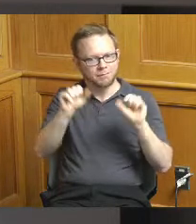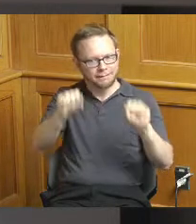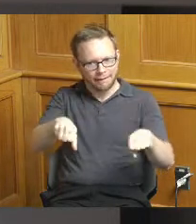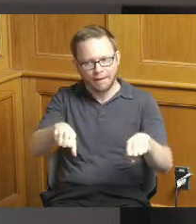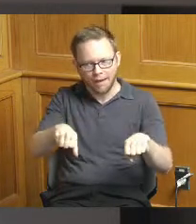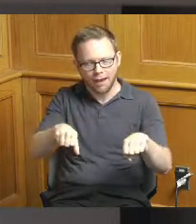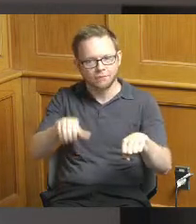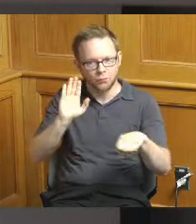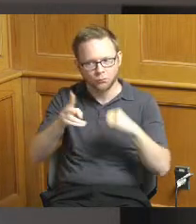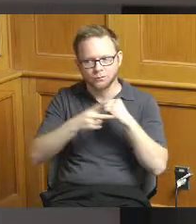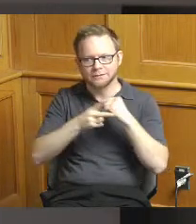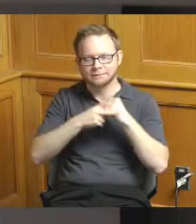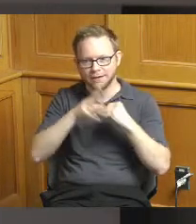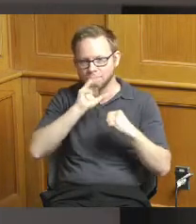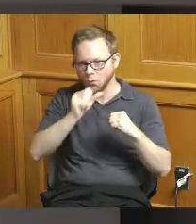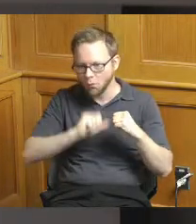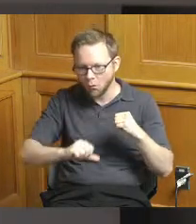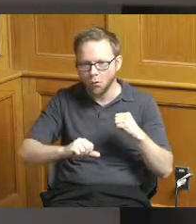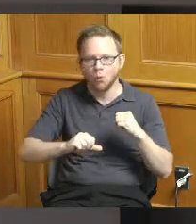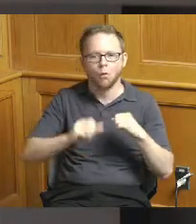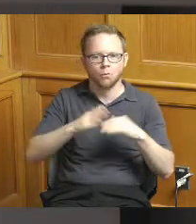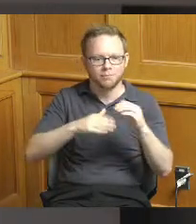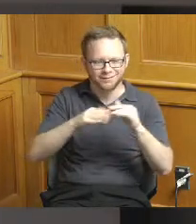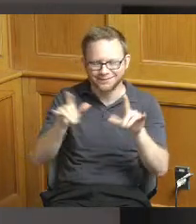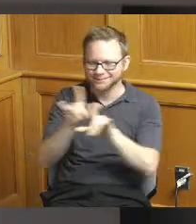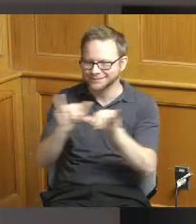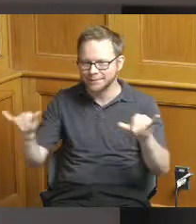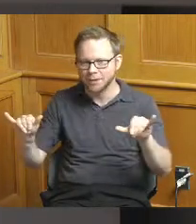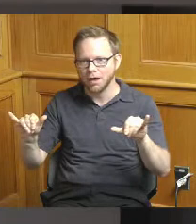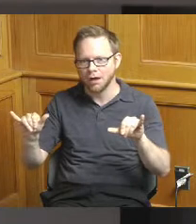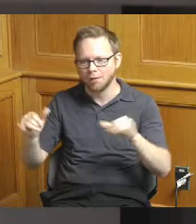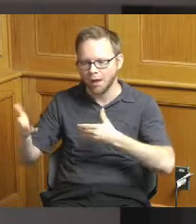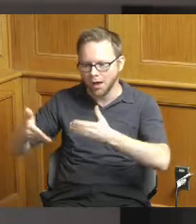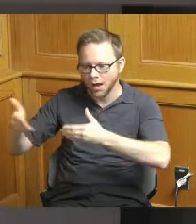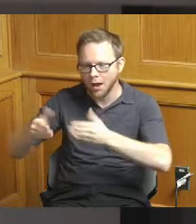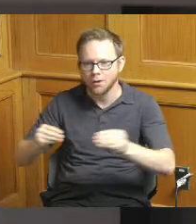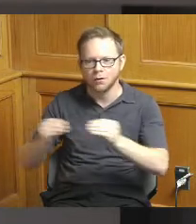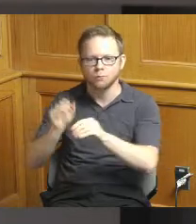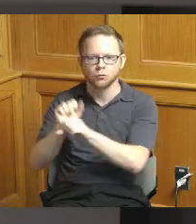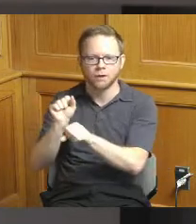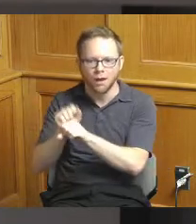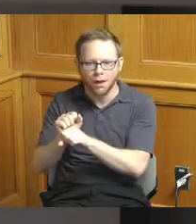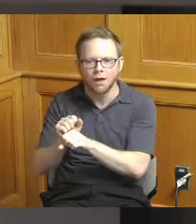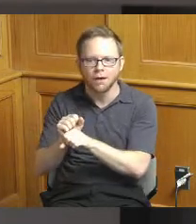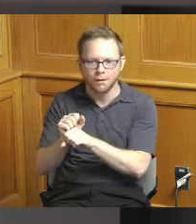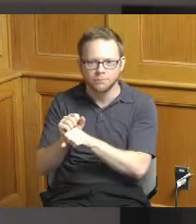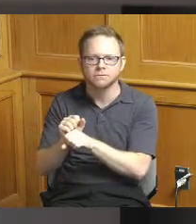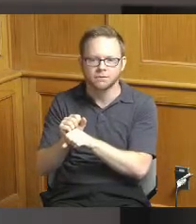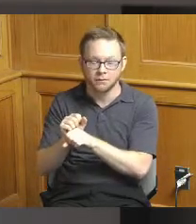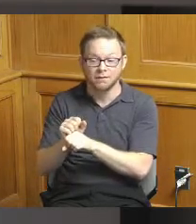at the same time bringing jobs to the site and and breweries can be fun places for communities